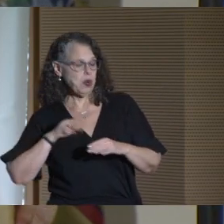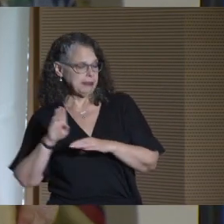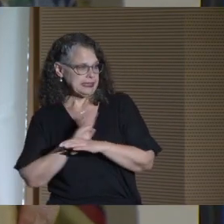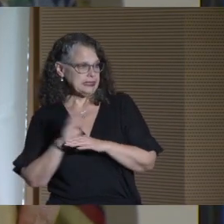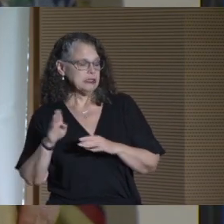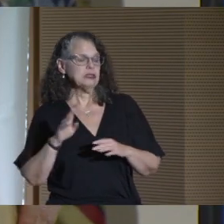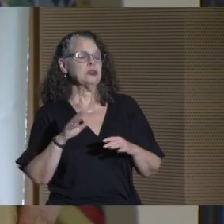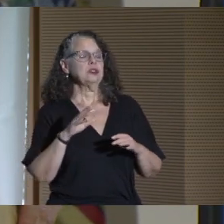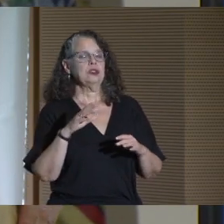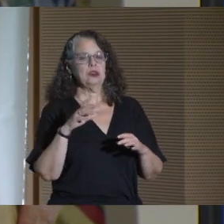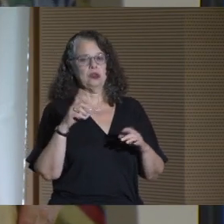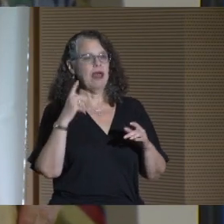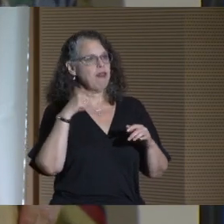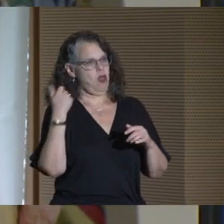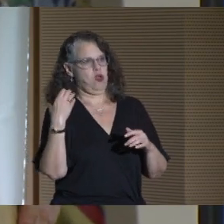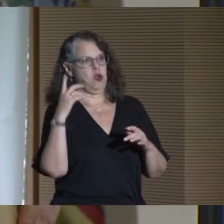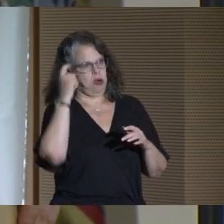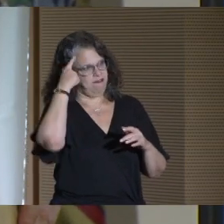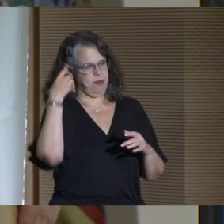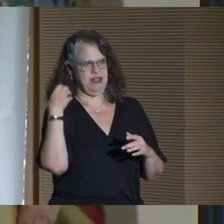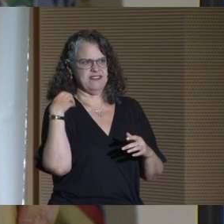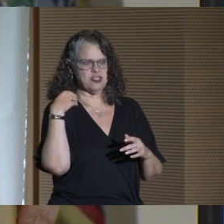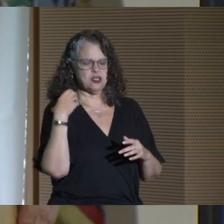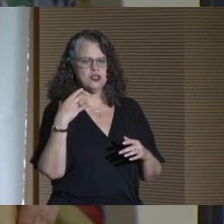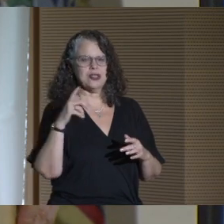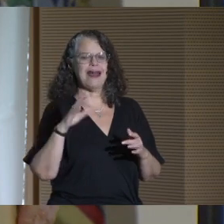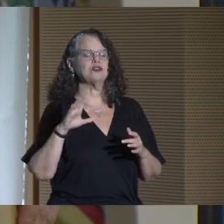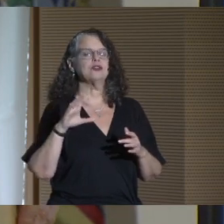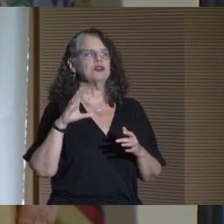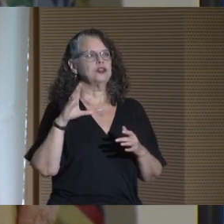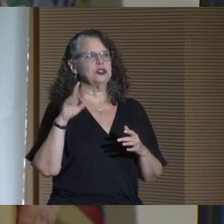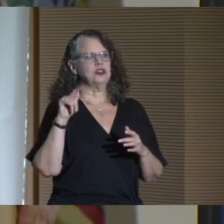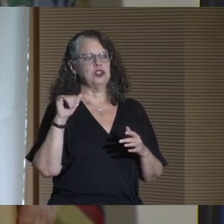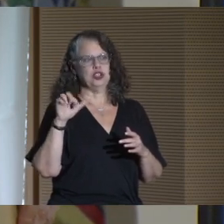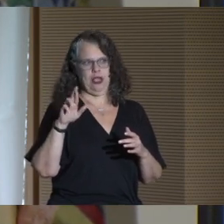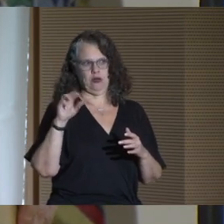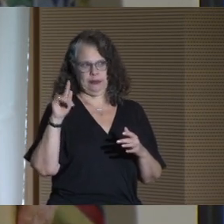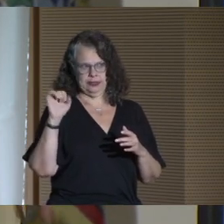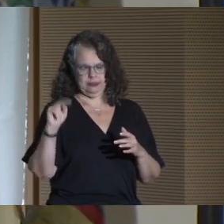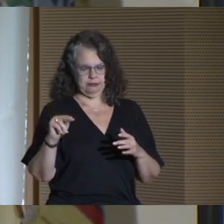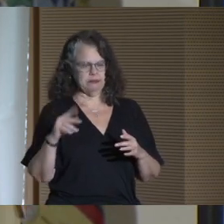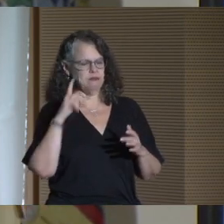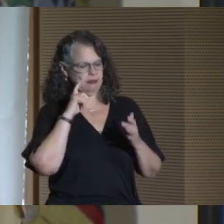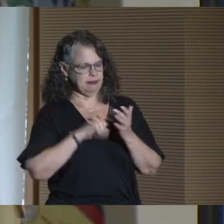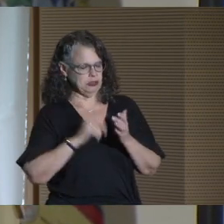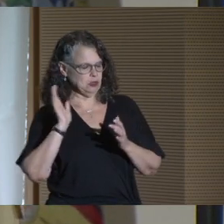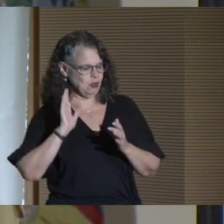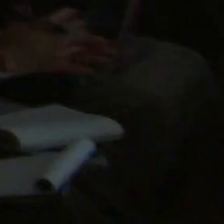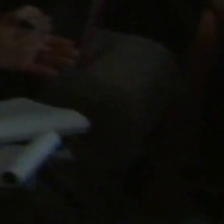that Chair Thompson acknowledged earlier and to our many philanthropic partners who are here today. Thank you for